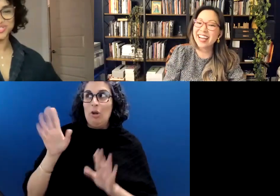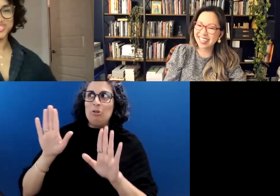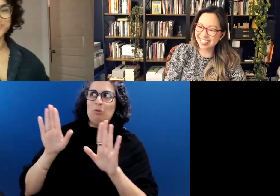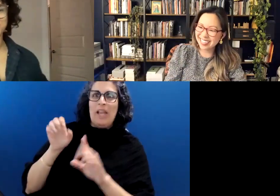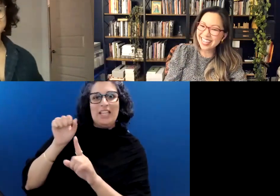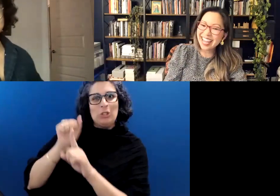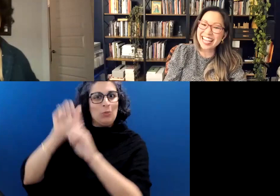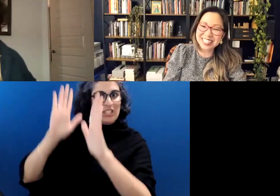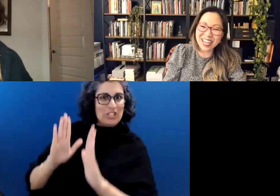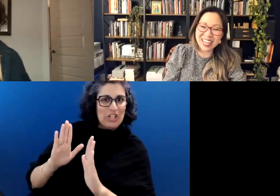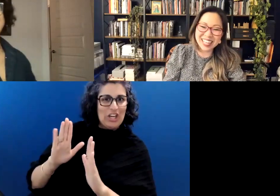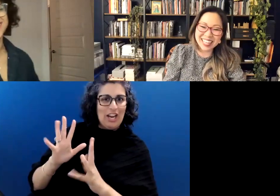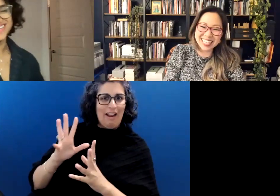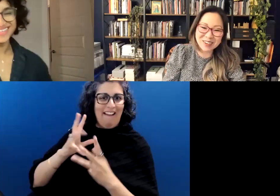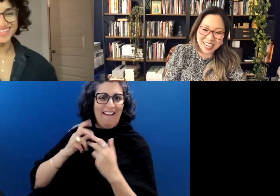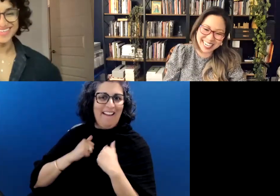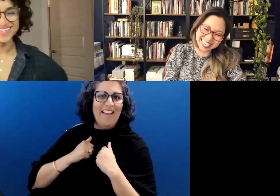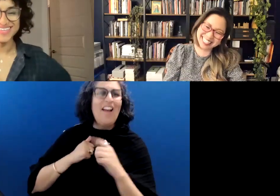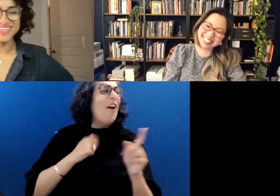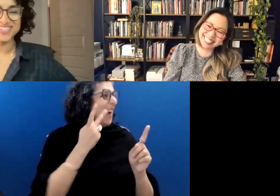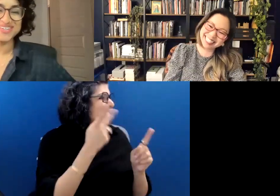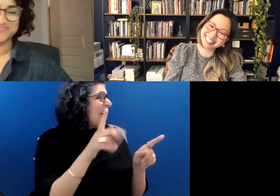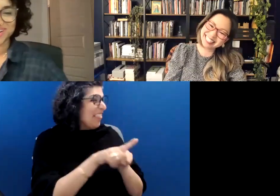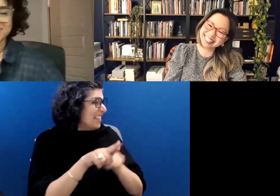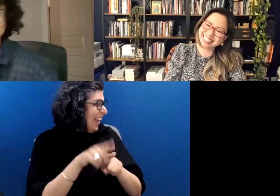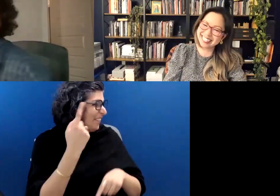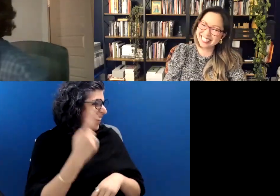And you should embrace you should embrace convincing, being so convincing.